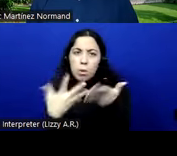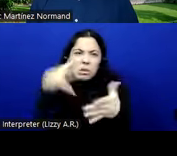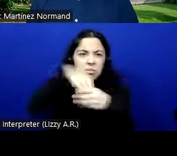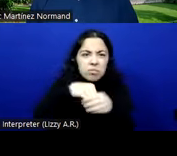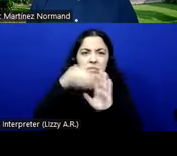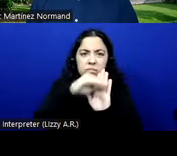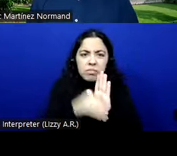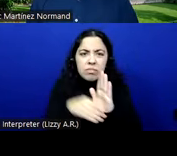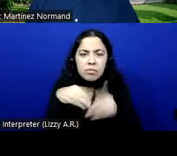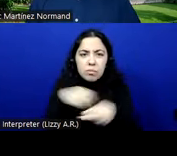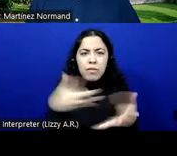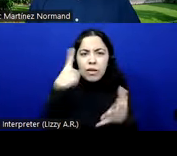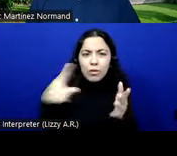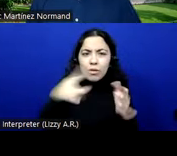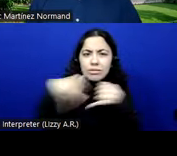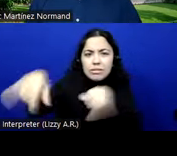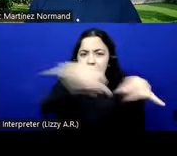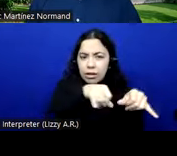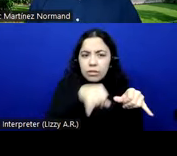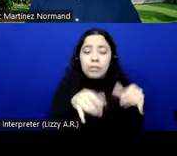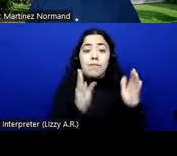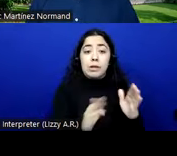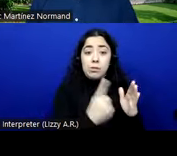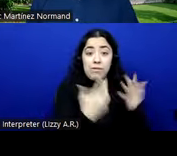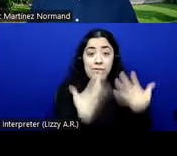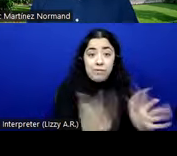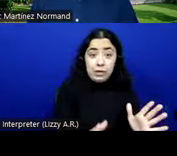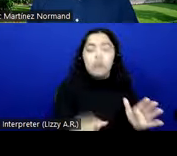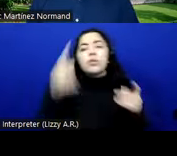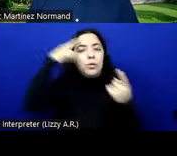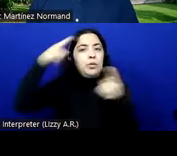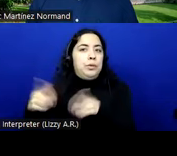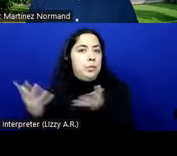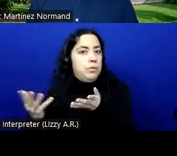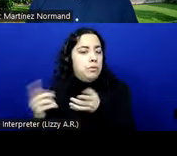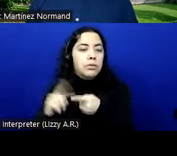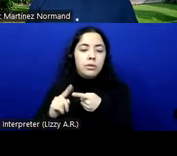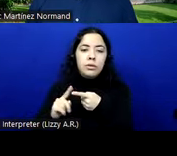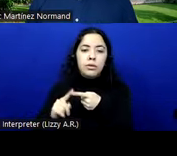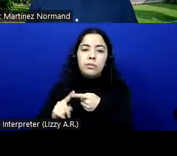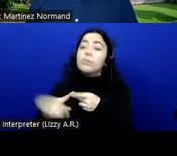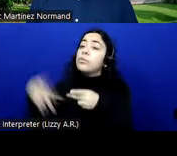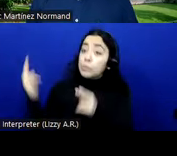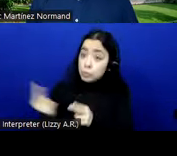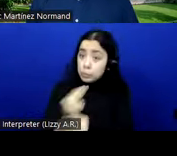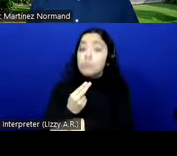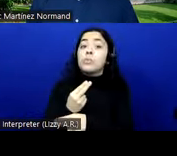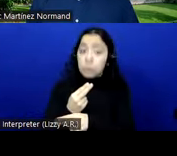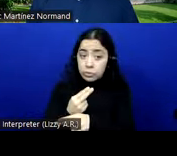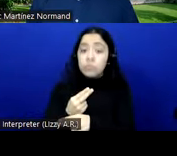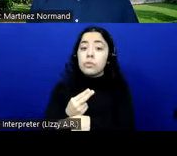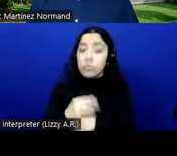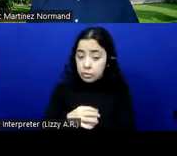At the end of that phase, one of the agreements was to use the web content